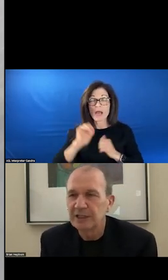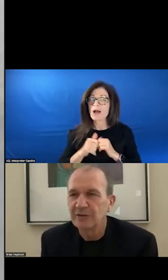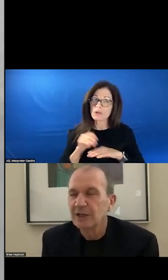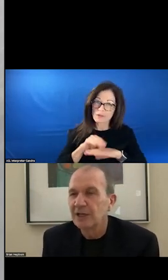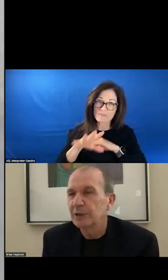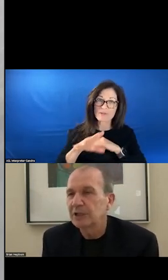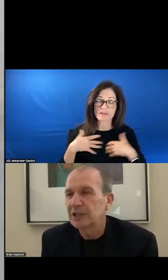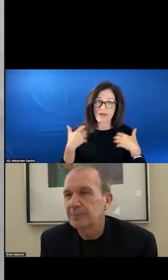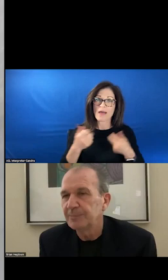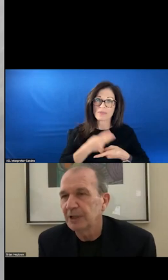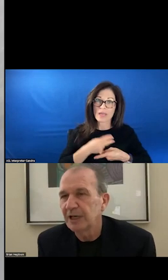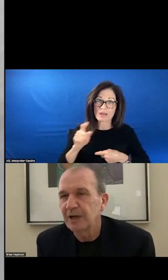NEEDS. IF WE CAN KEEP PEOPLE OUT